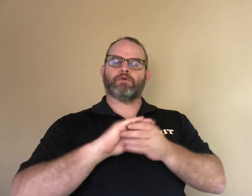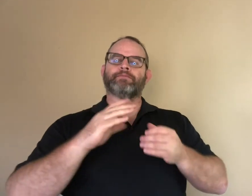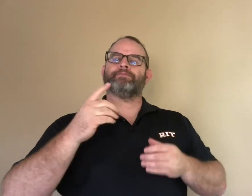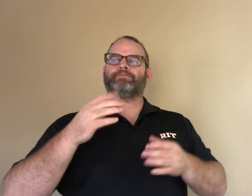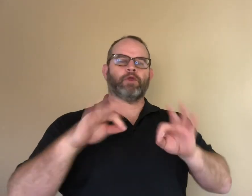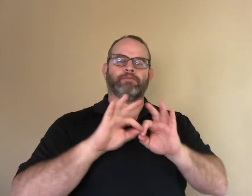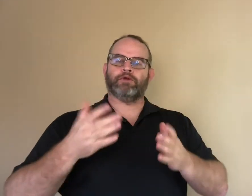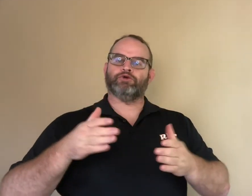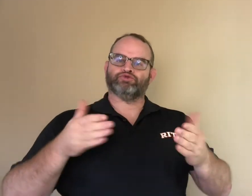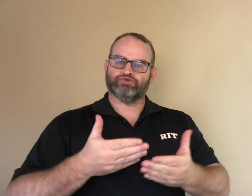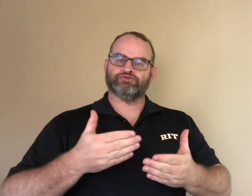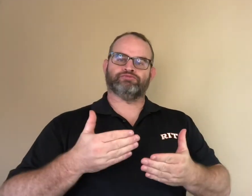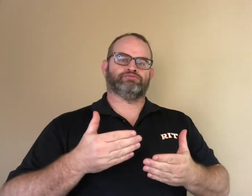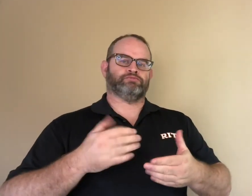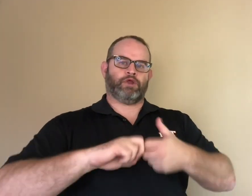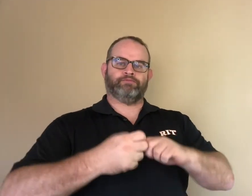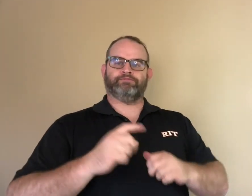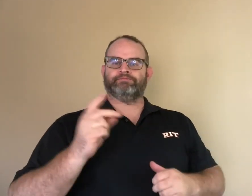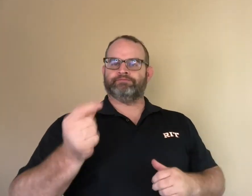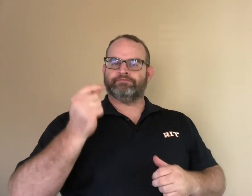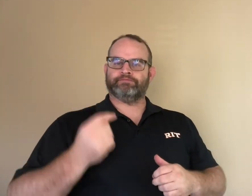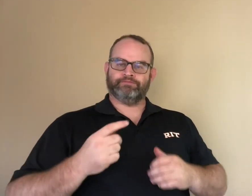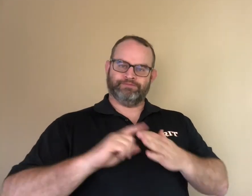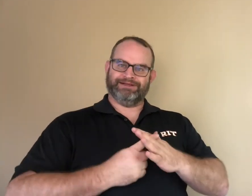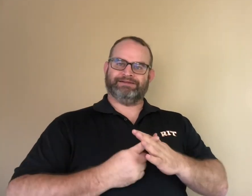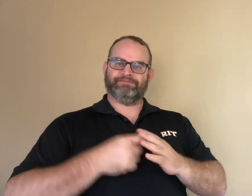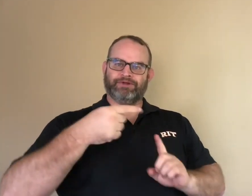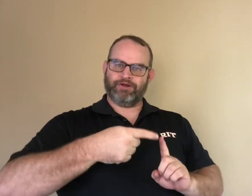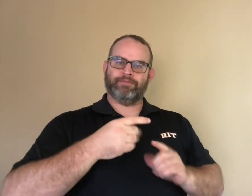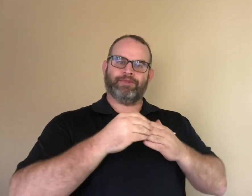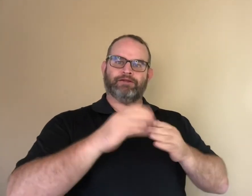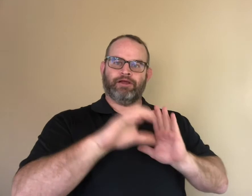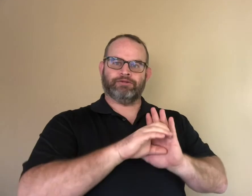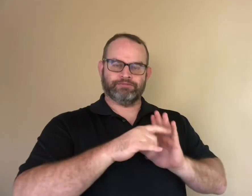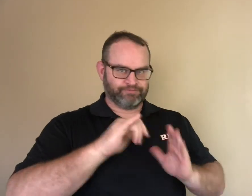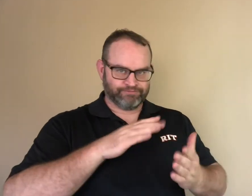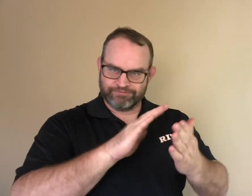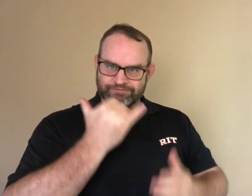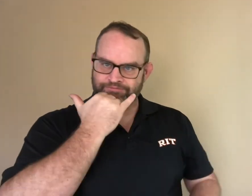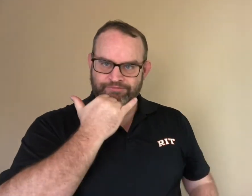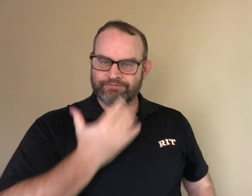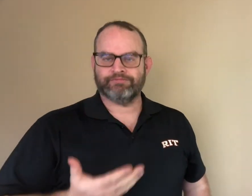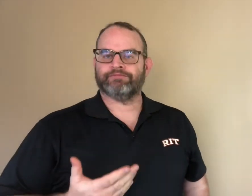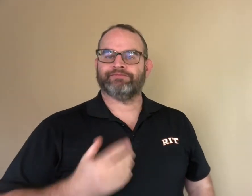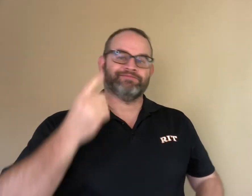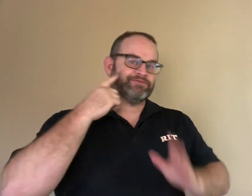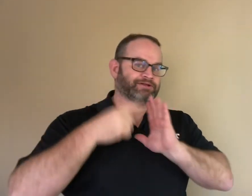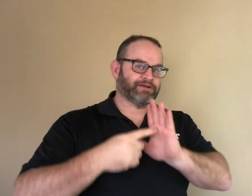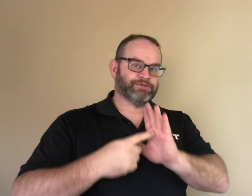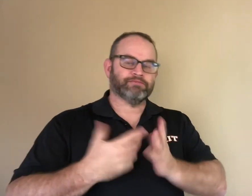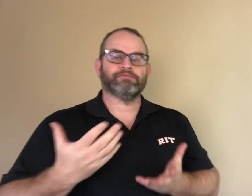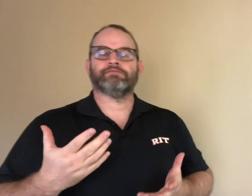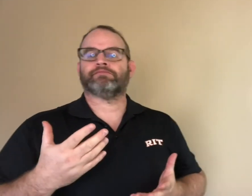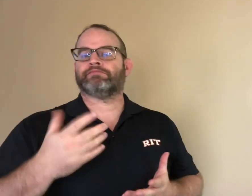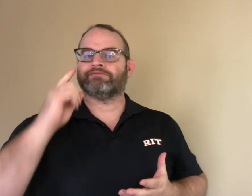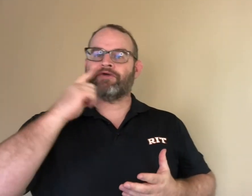Back to that plastic rubbish story that tells a deaf girl walking down the street and stumbling over an empty bottle.